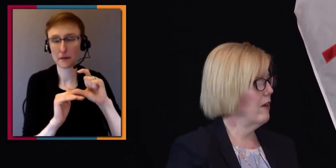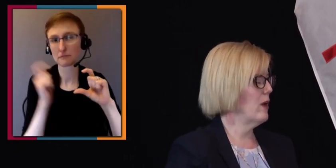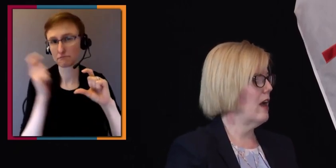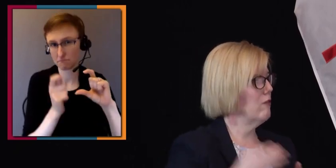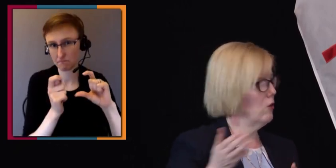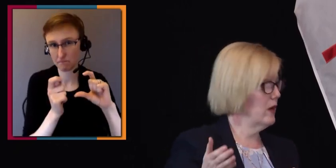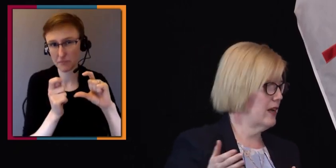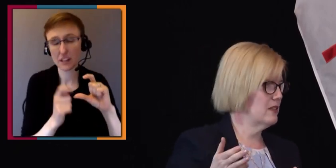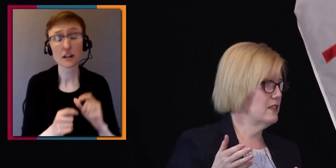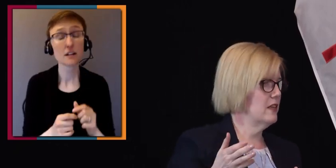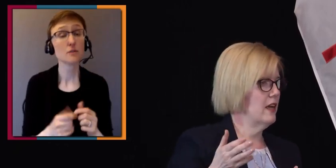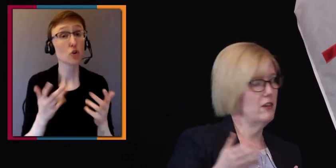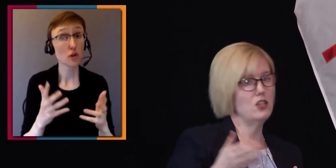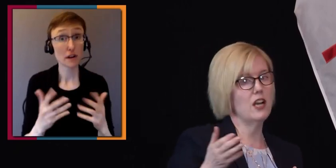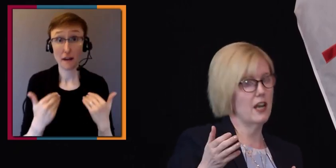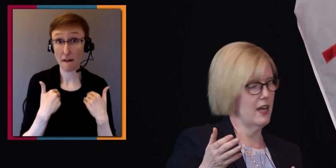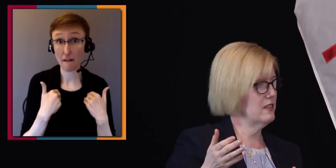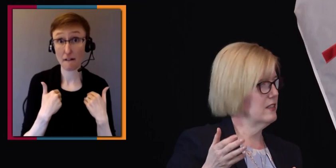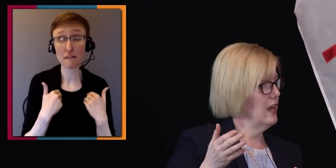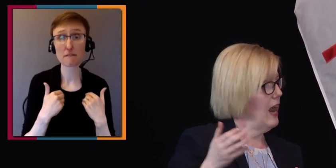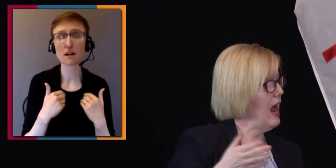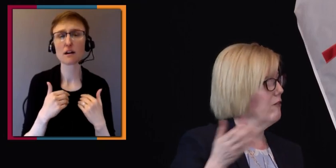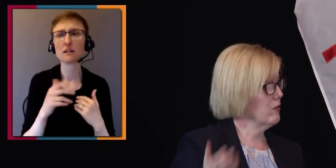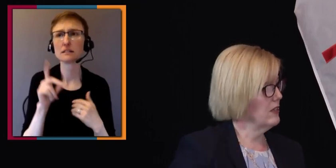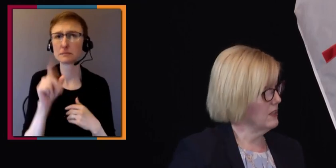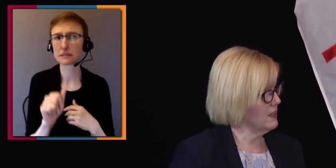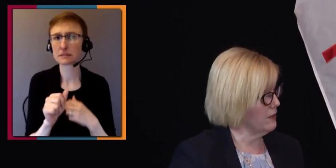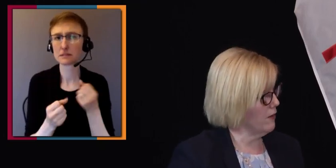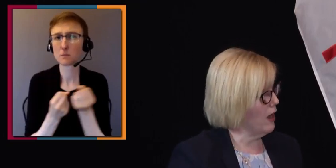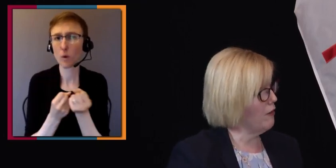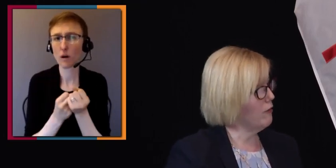And then we have OAS and GIS after age 65.